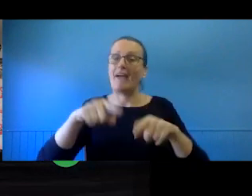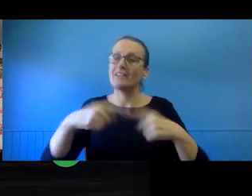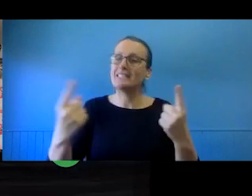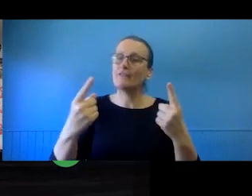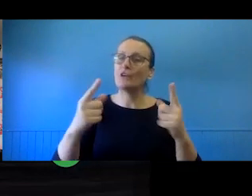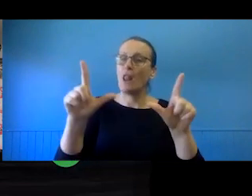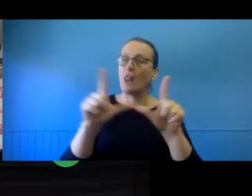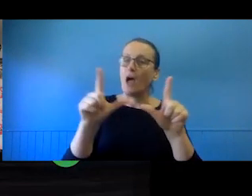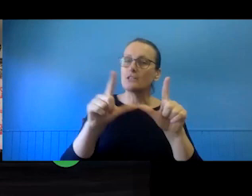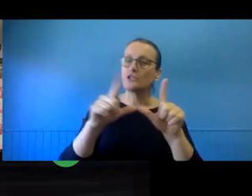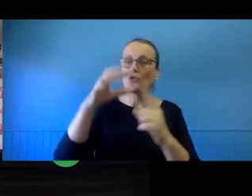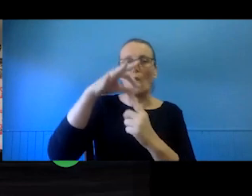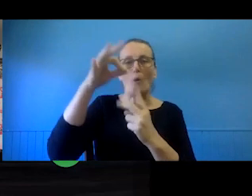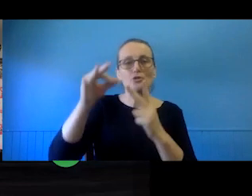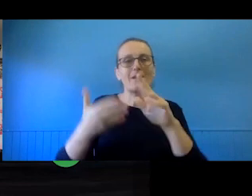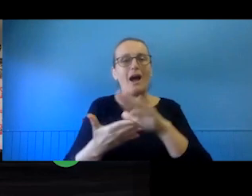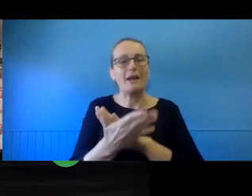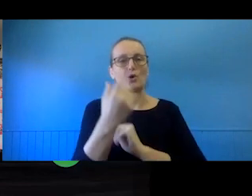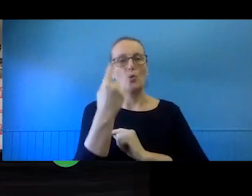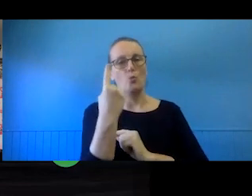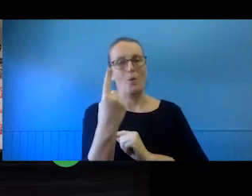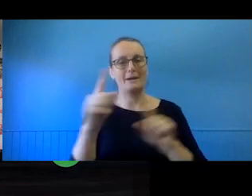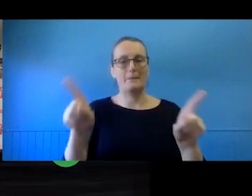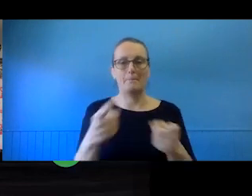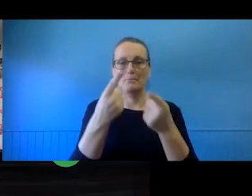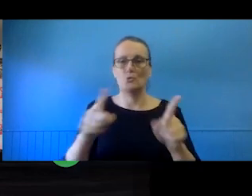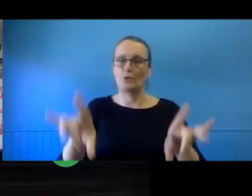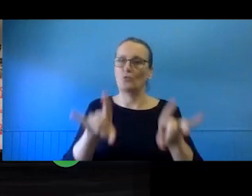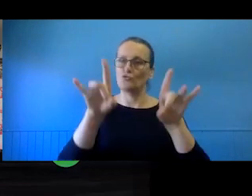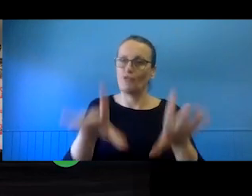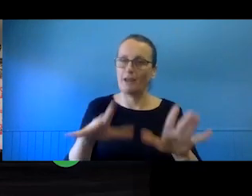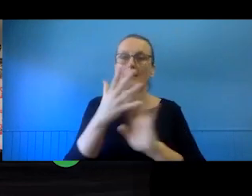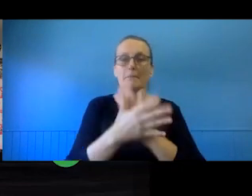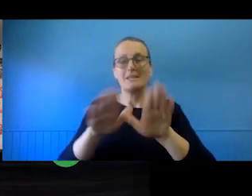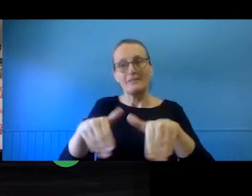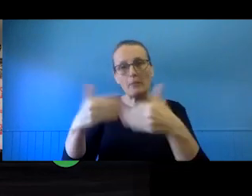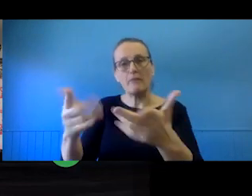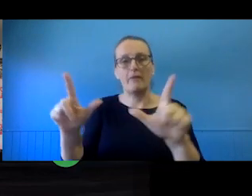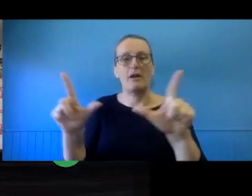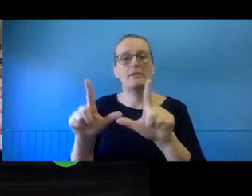called One Music Australia, designed to provide licences that apply for